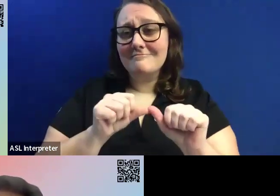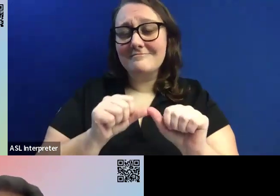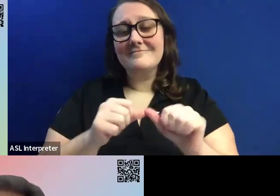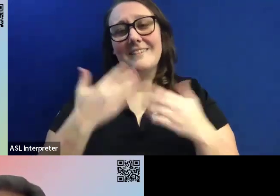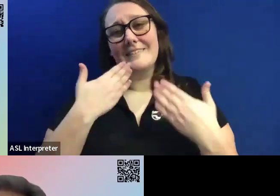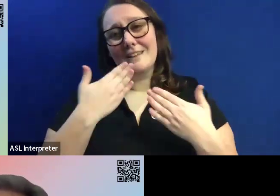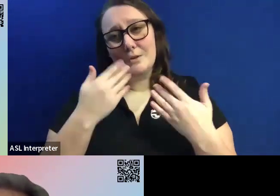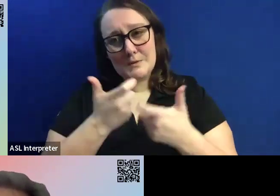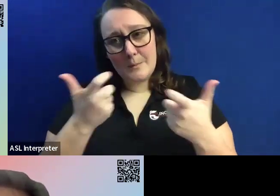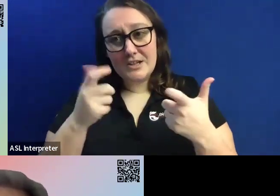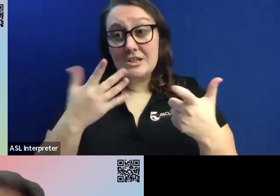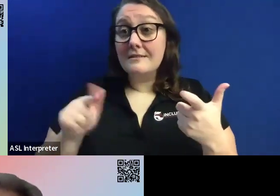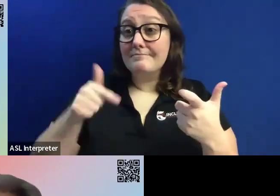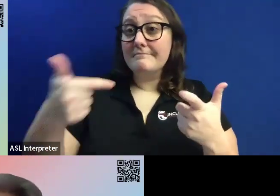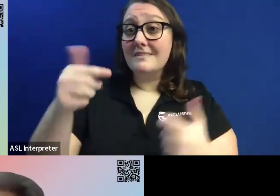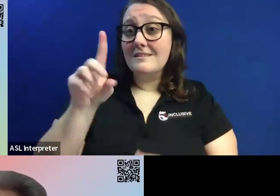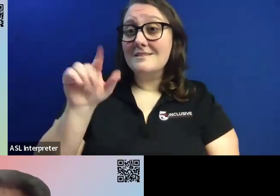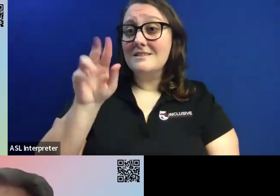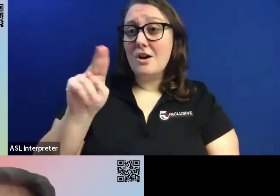And I'm going to turn it over to Dawn to close us out.